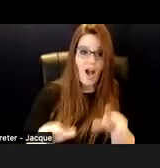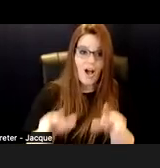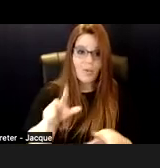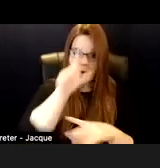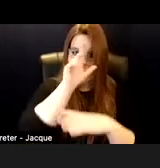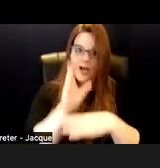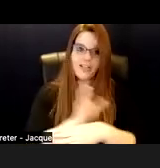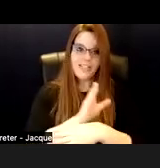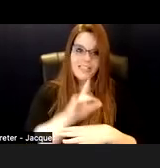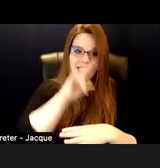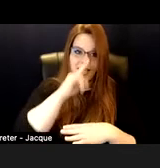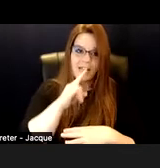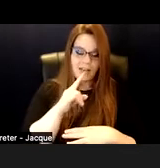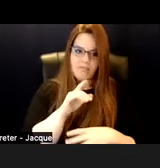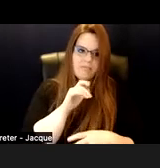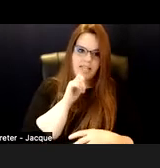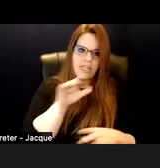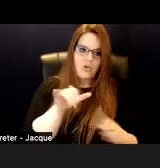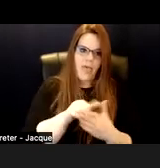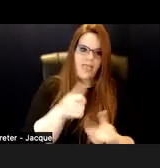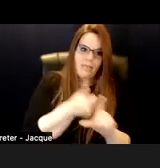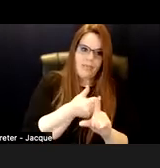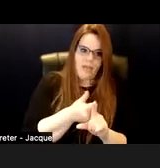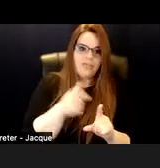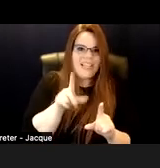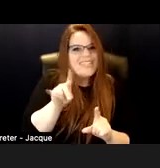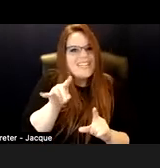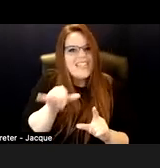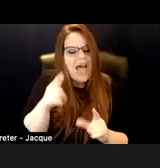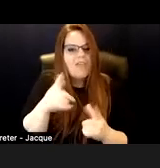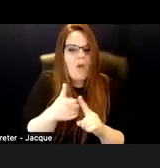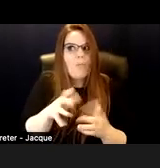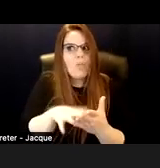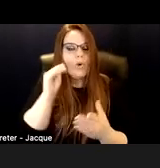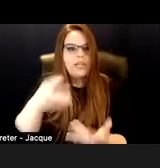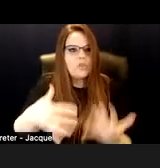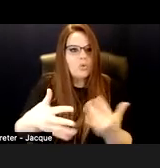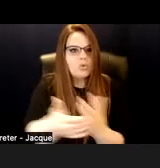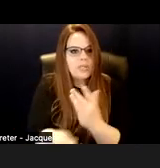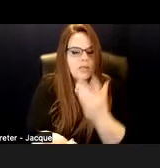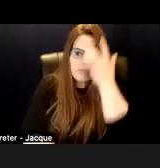they got awkward by learning social skills. So there is a better way.